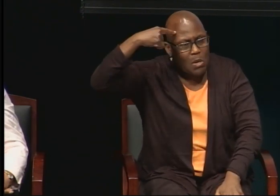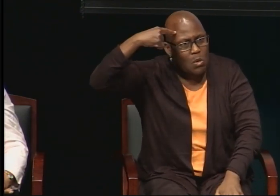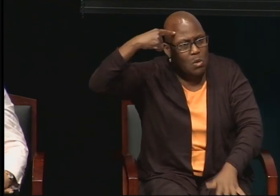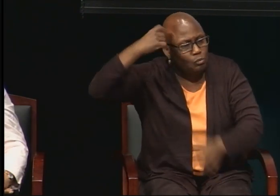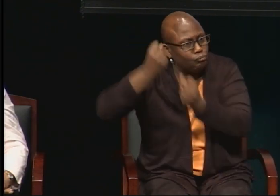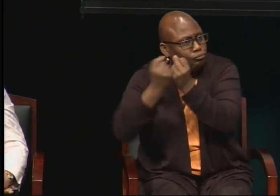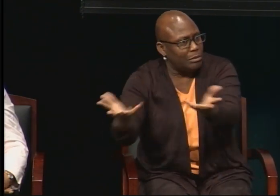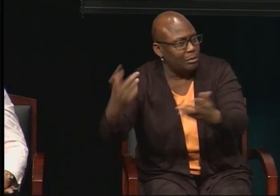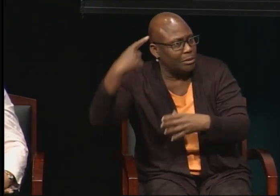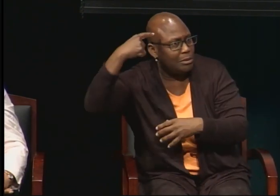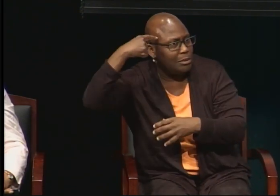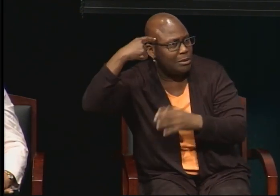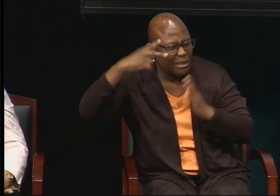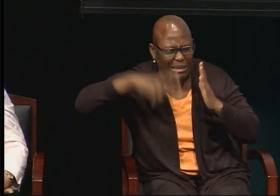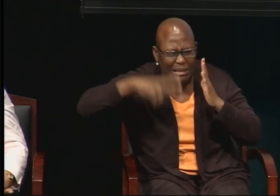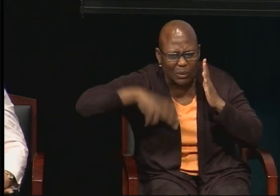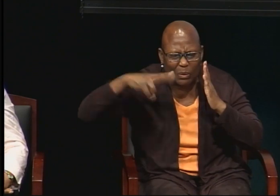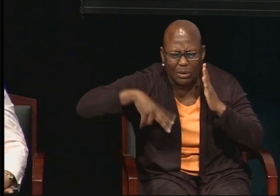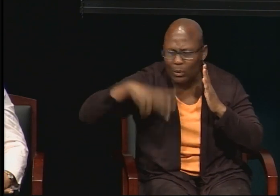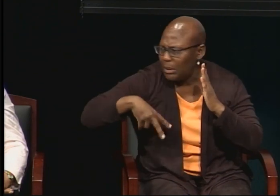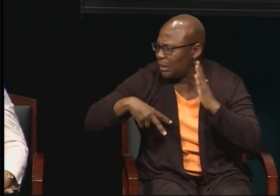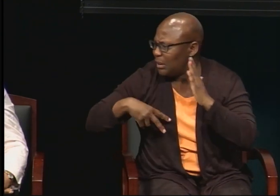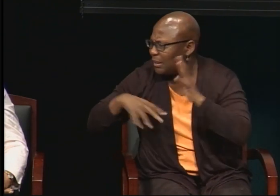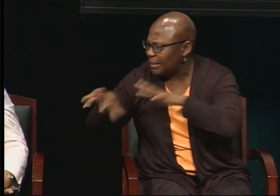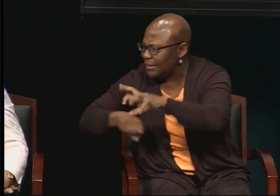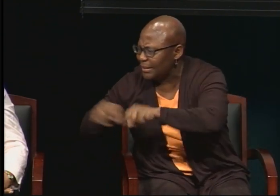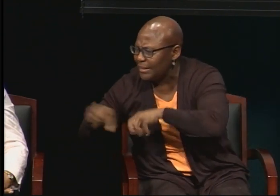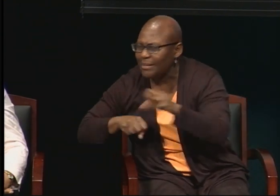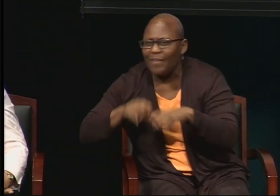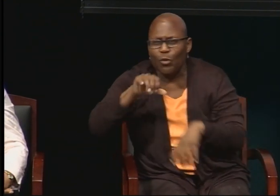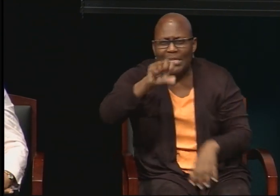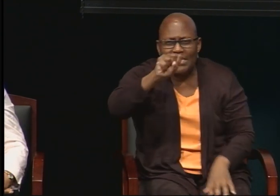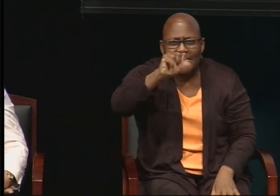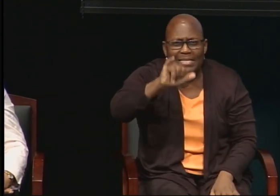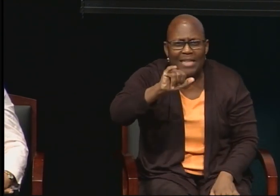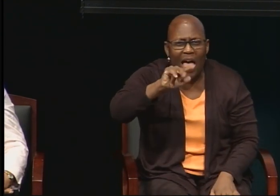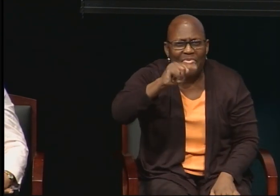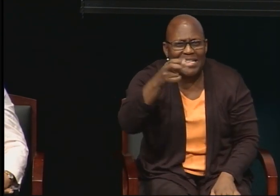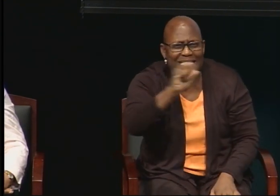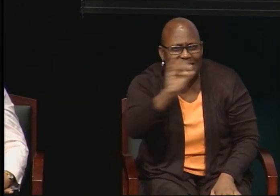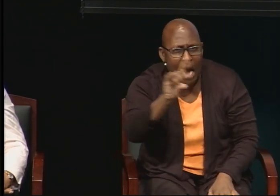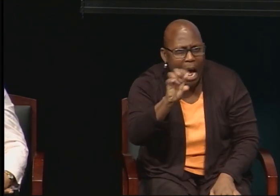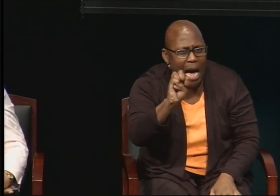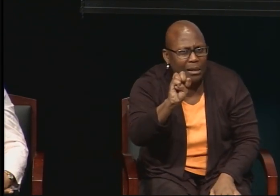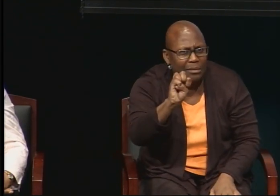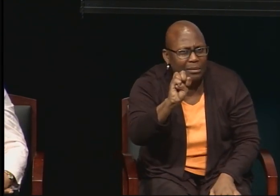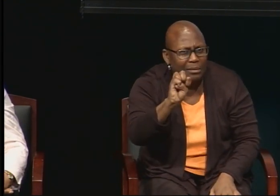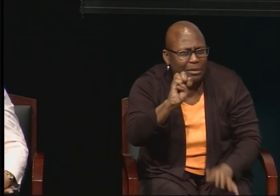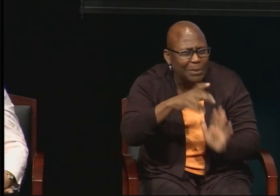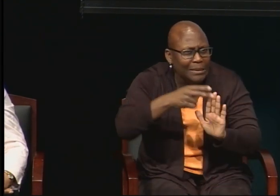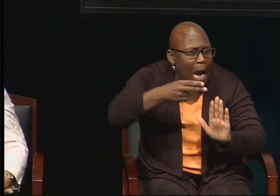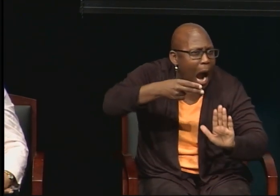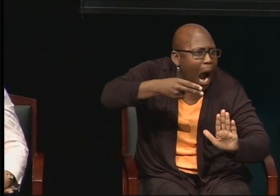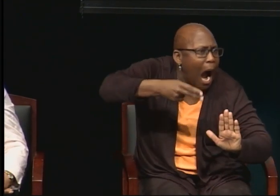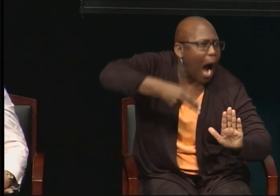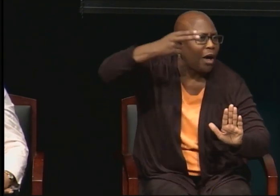To be able to theorize and you think in a much higher level. With a master's degree usually what you have to do